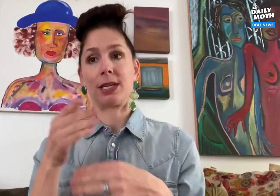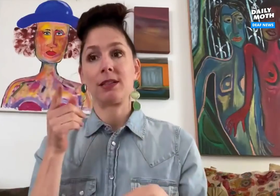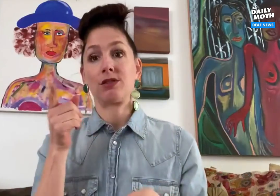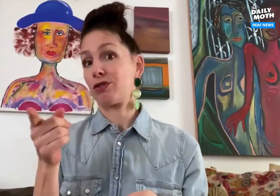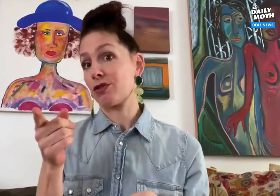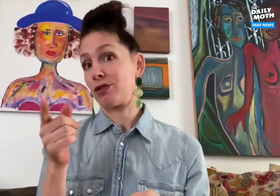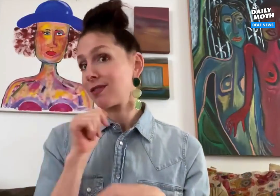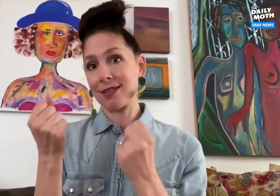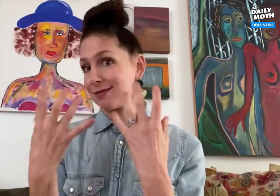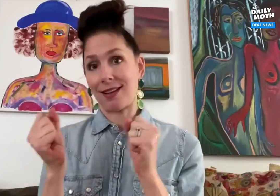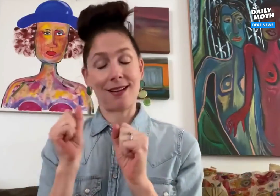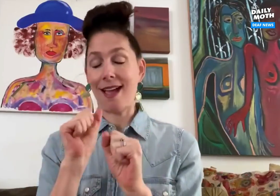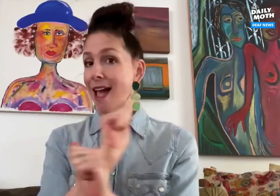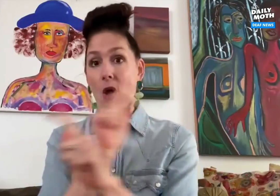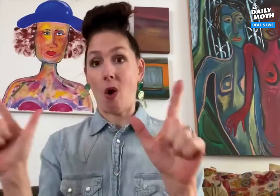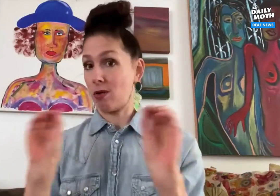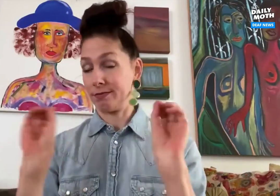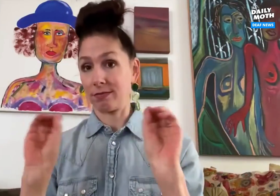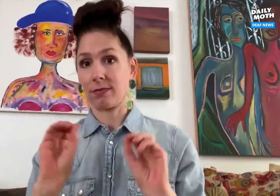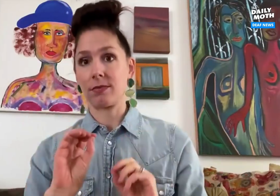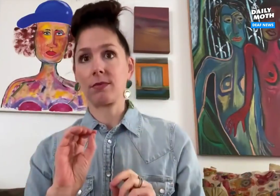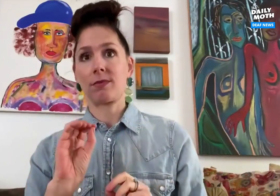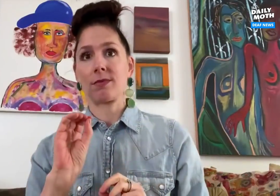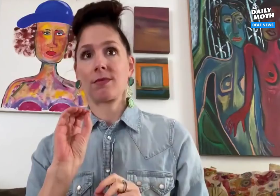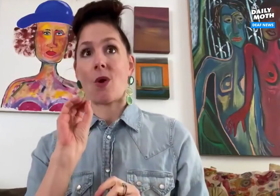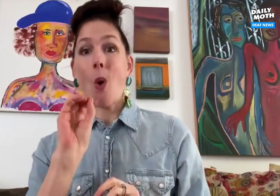could choose to not sign at all or something else that I thought of.